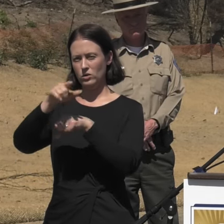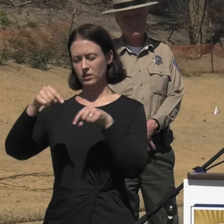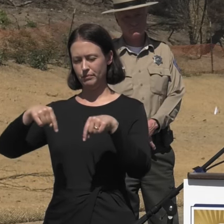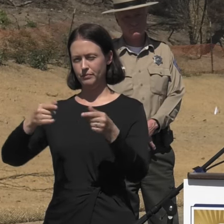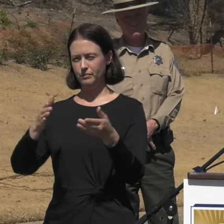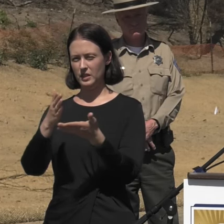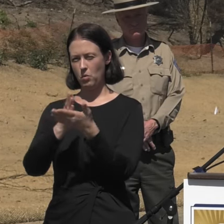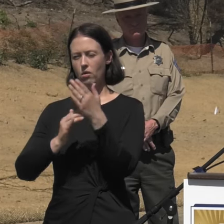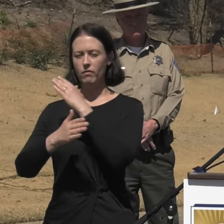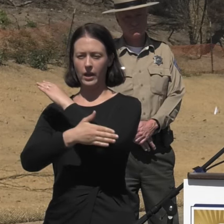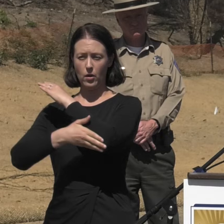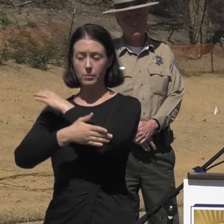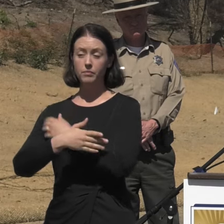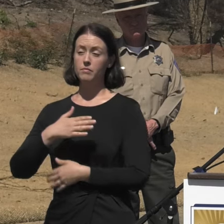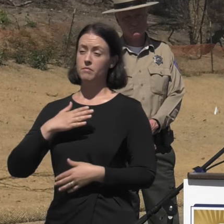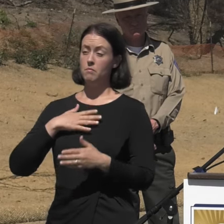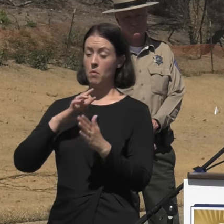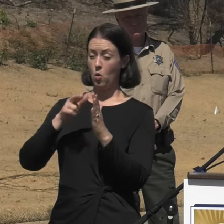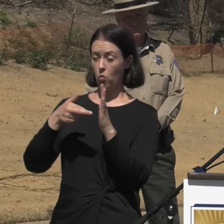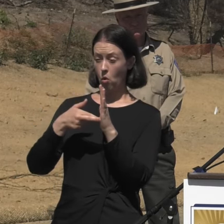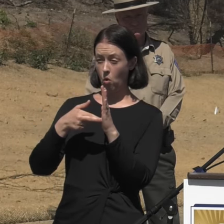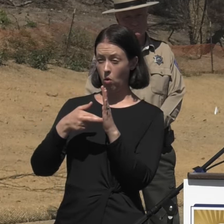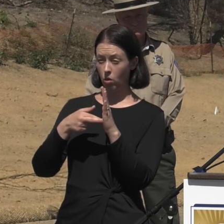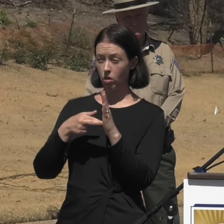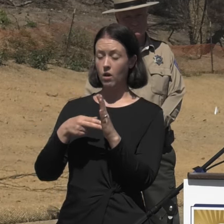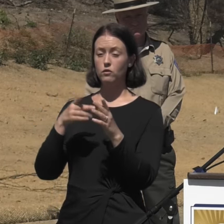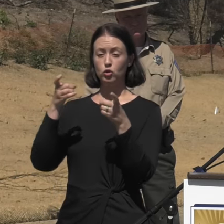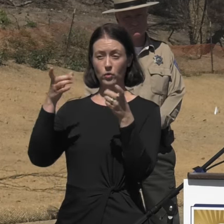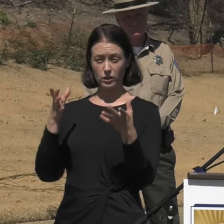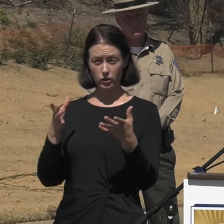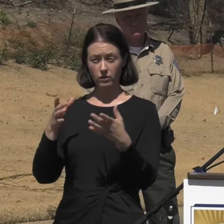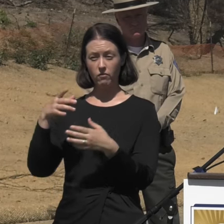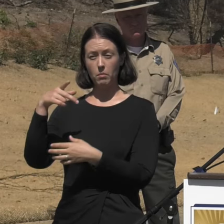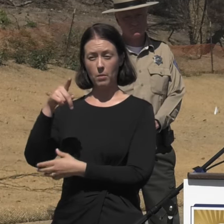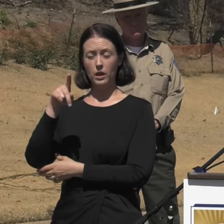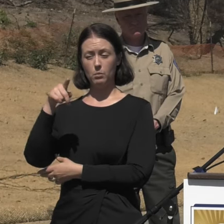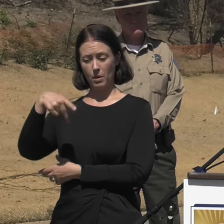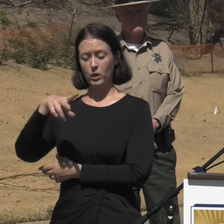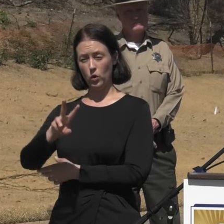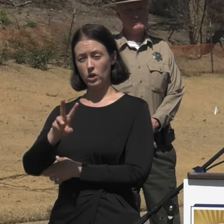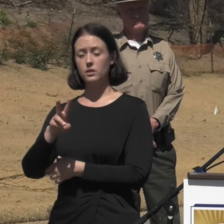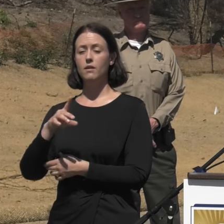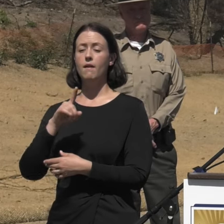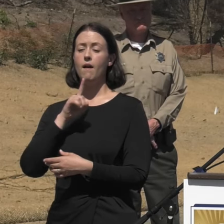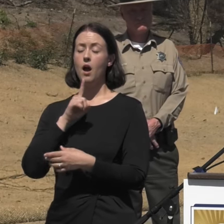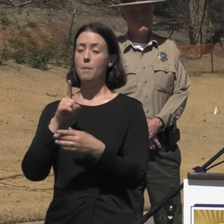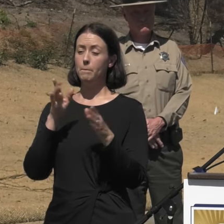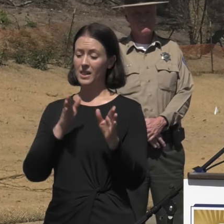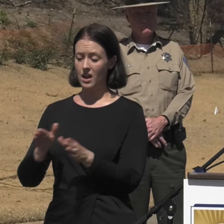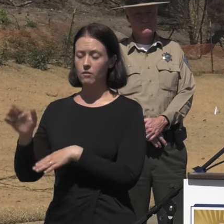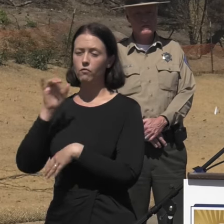In my role as Director of Public Works, I act as the Chief of Recovery Operations and Planning for the county of Los Angeles.